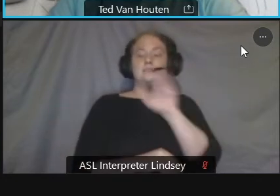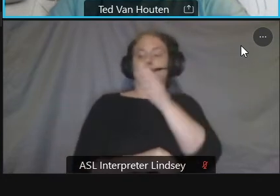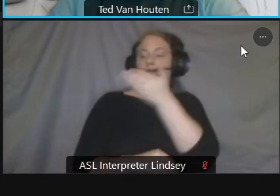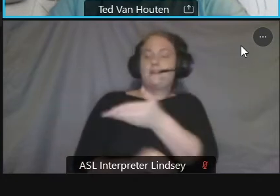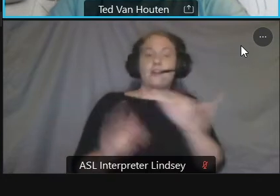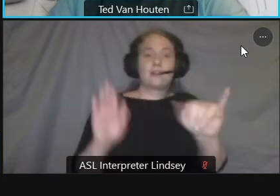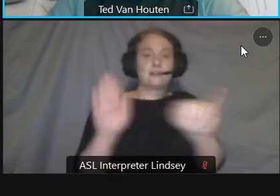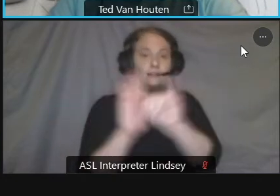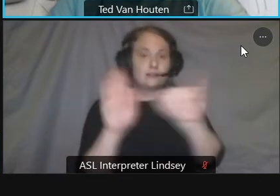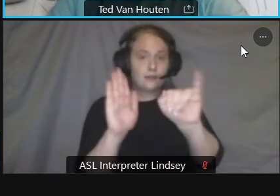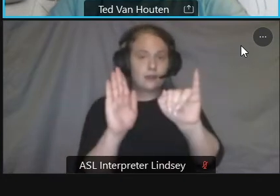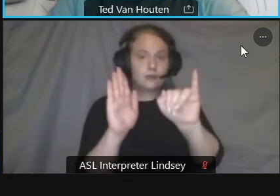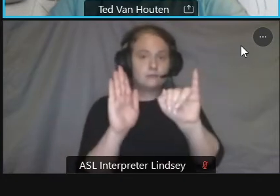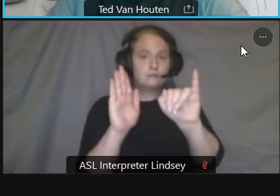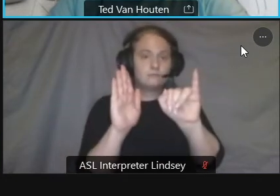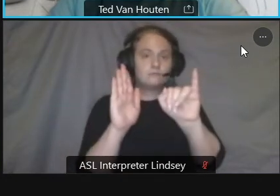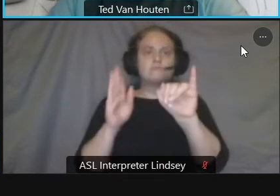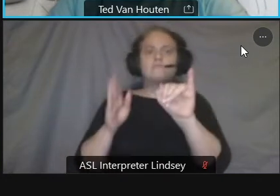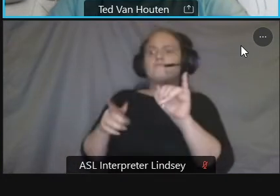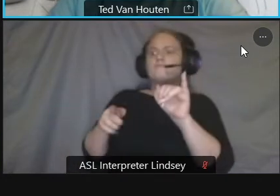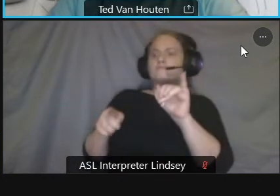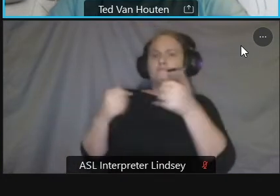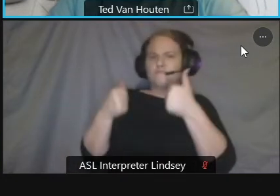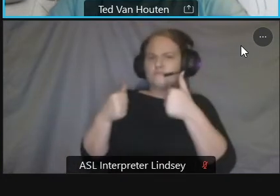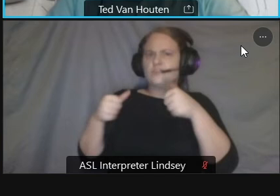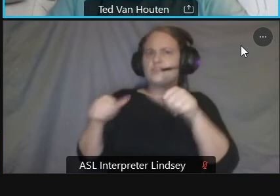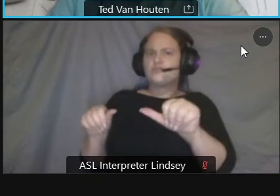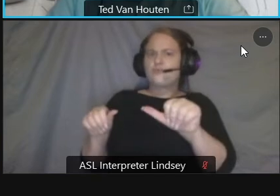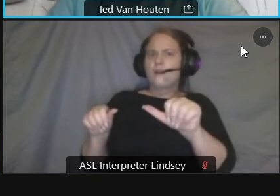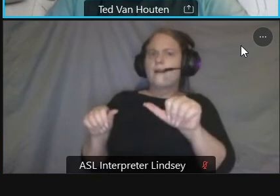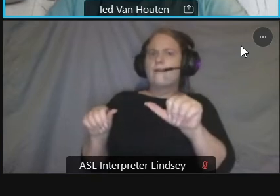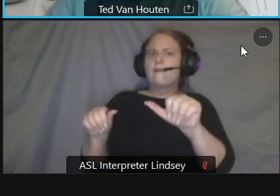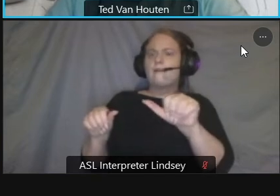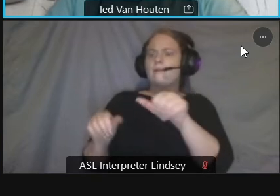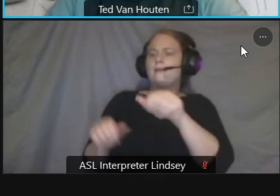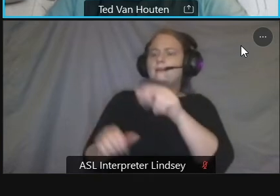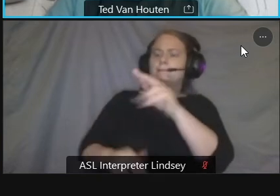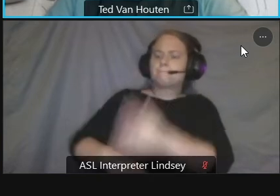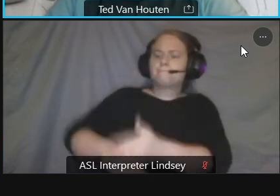green landscaping and sustainable features on their campus they're also proposing some